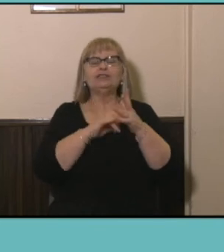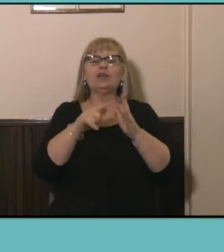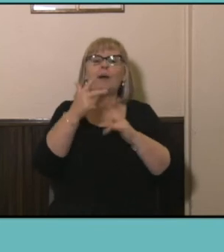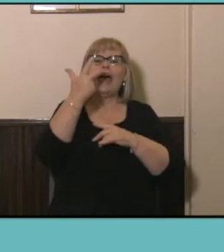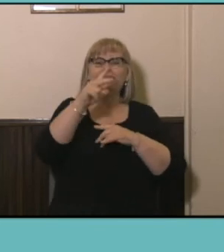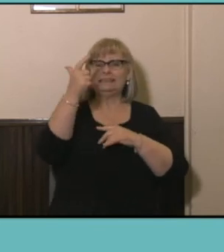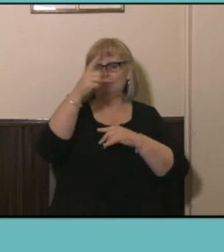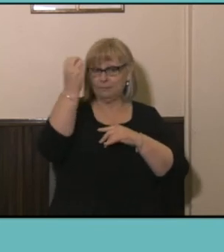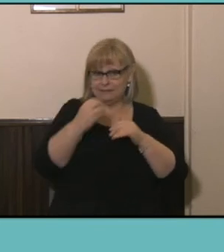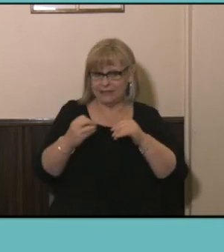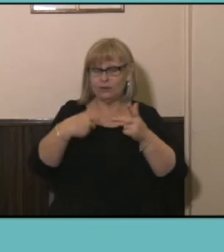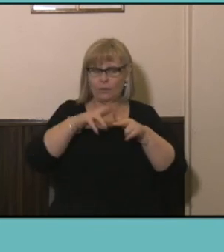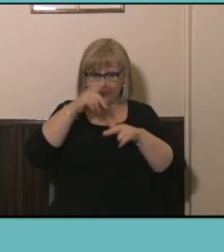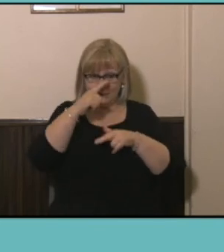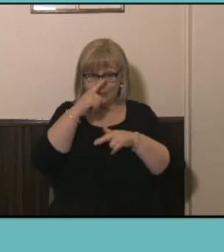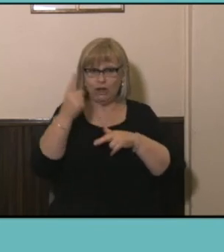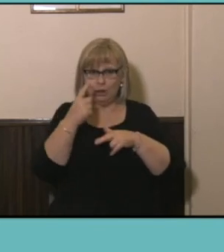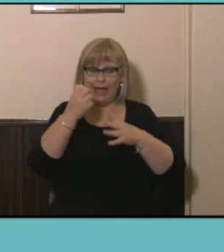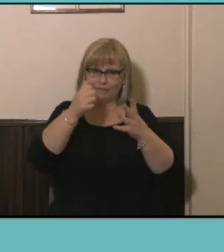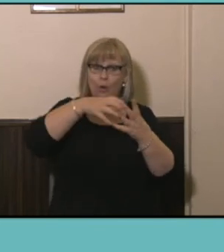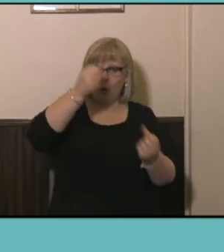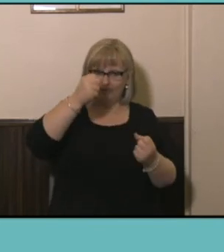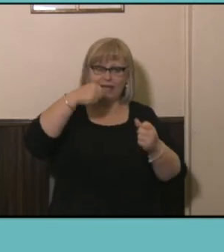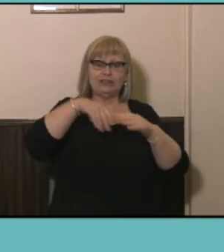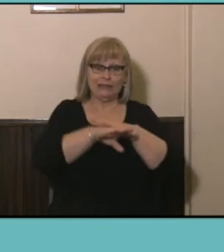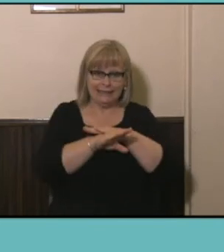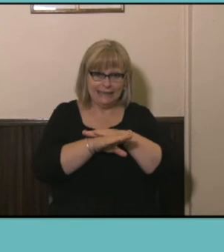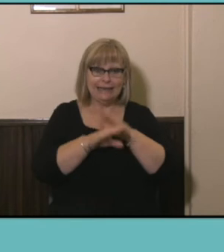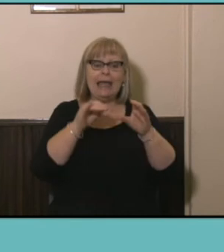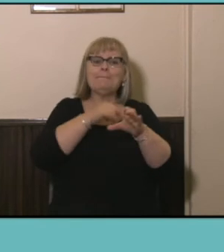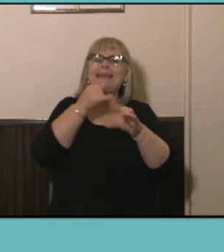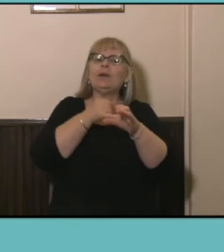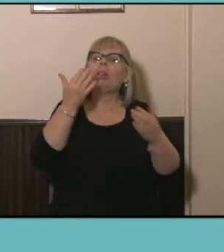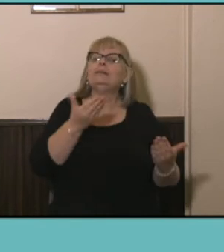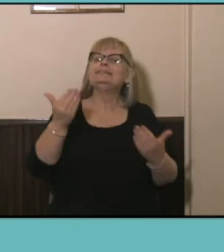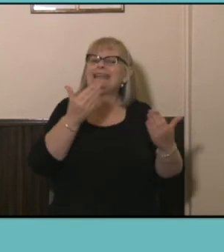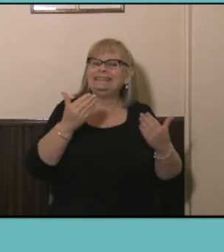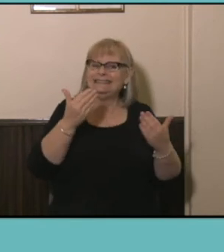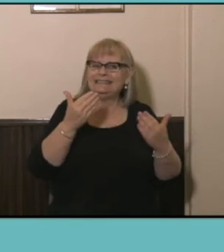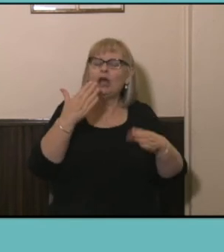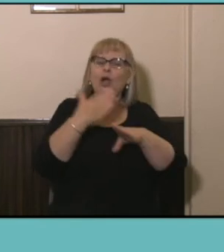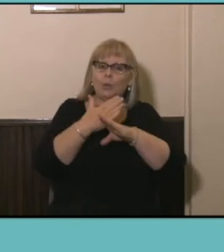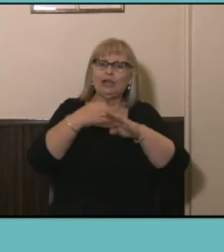people who have a qualification in medical studies work in related fields